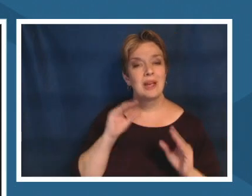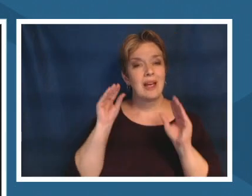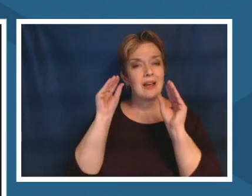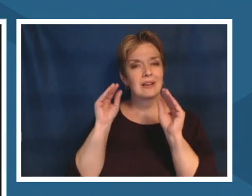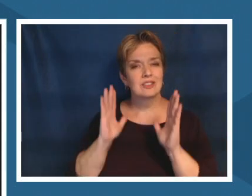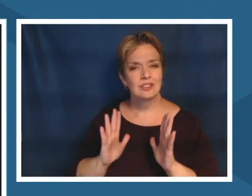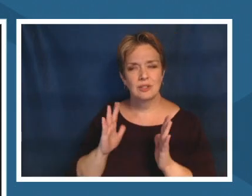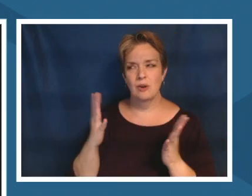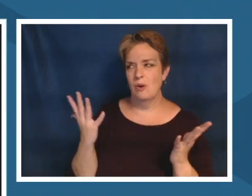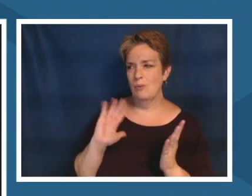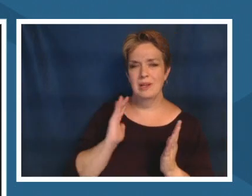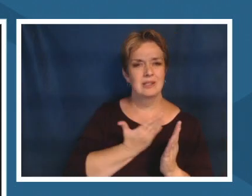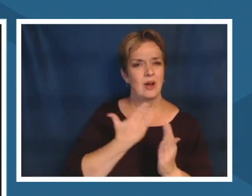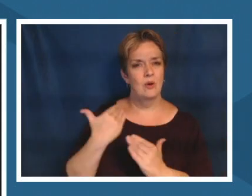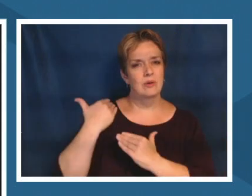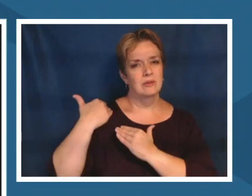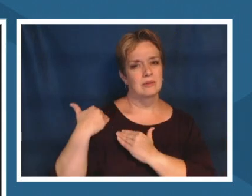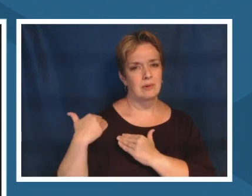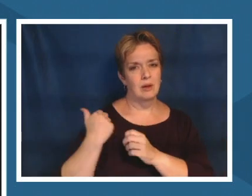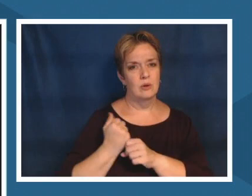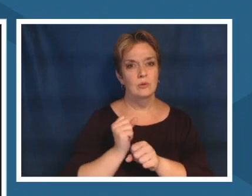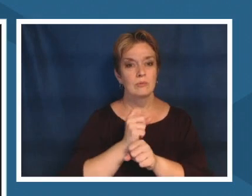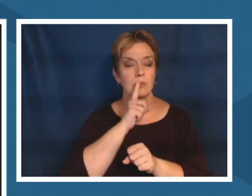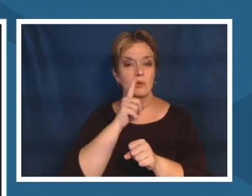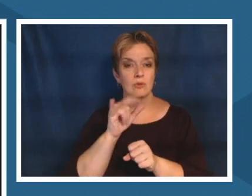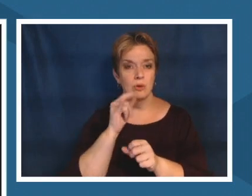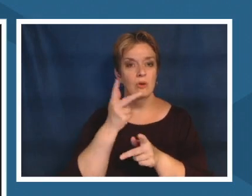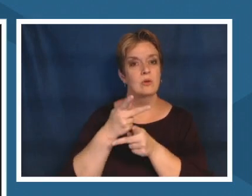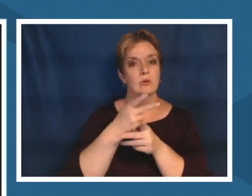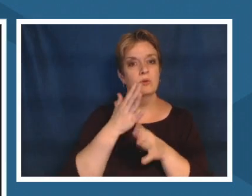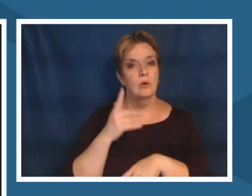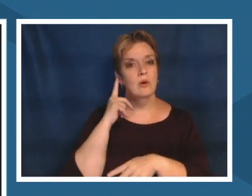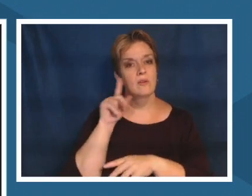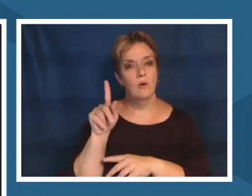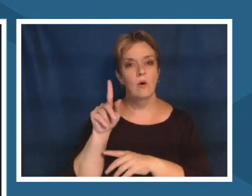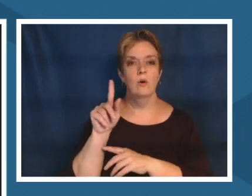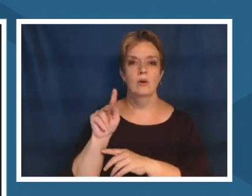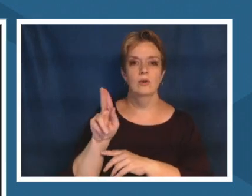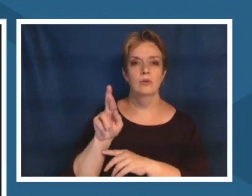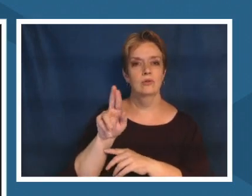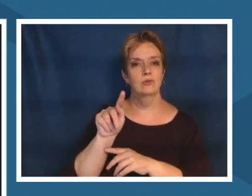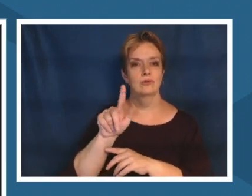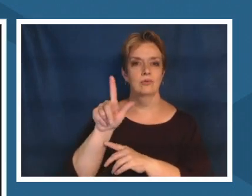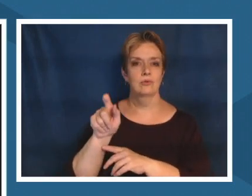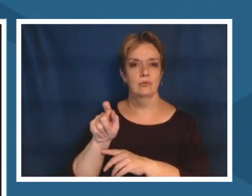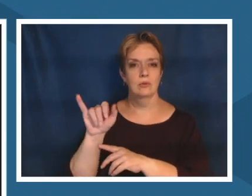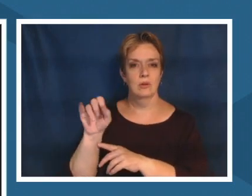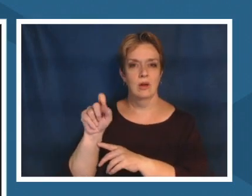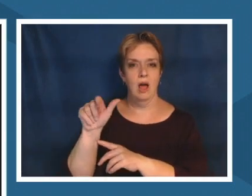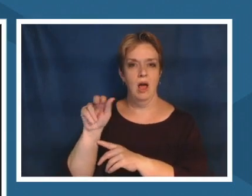the stewards of turtle island is not just a regurgitation of textbooks